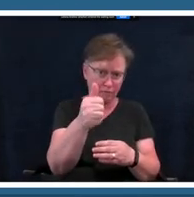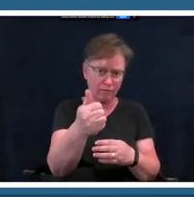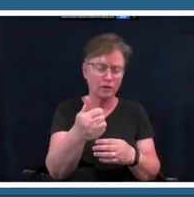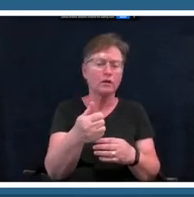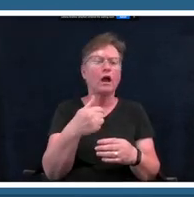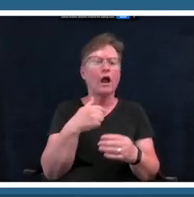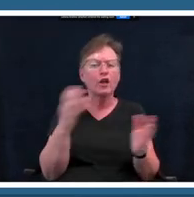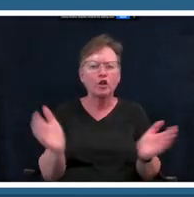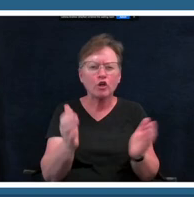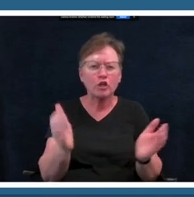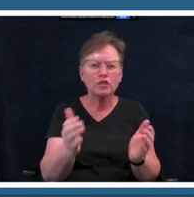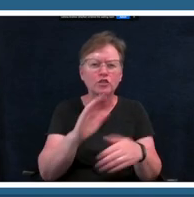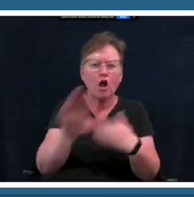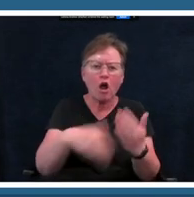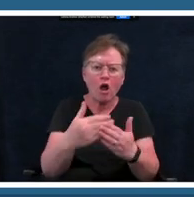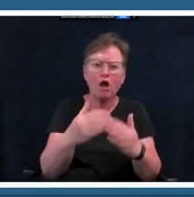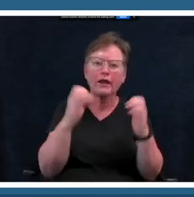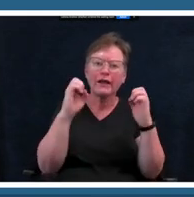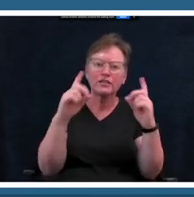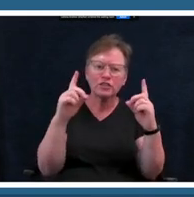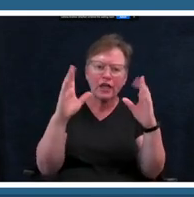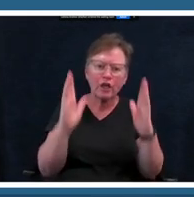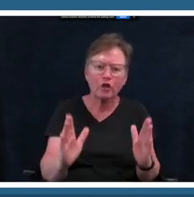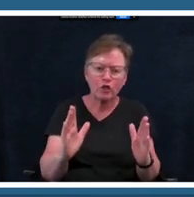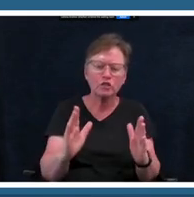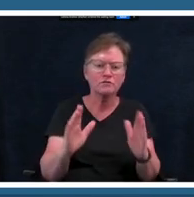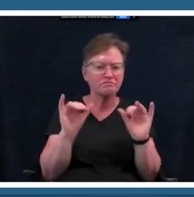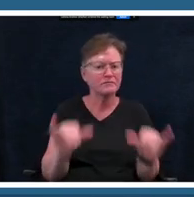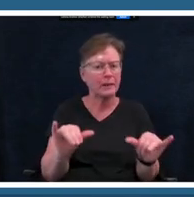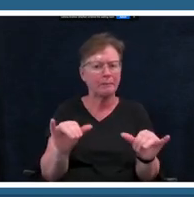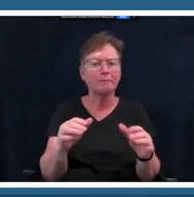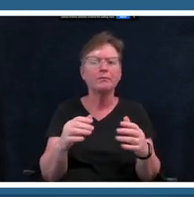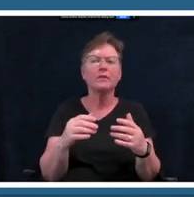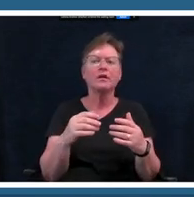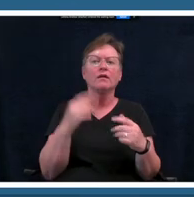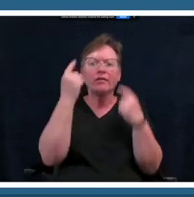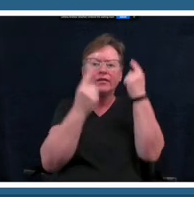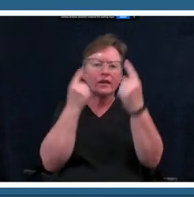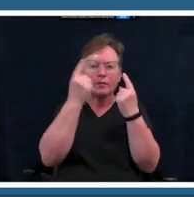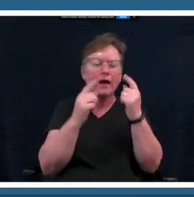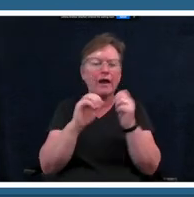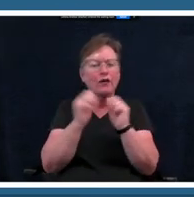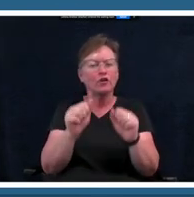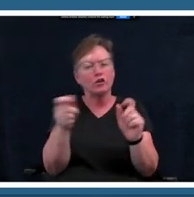to do the same and to maybe even think about how you would use it in other ways